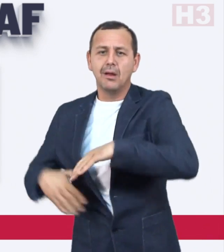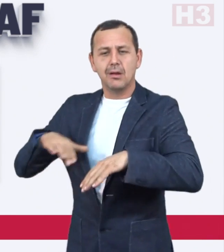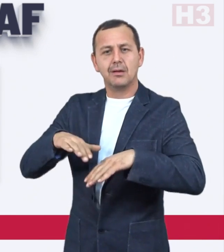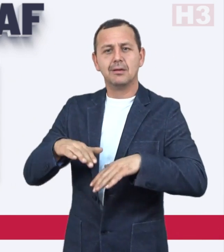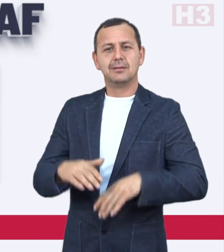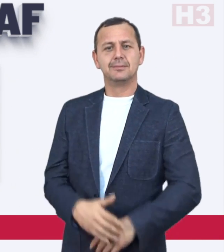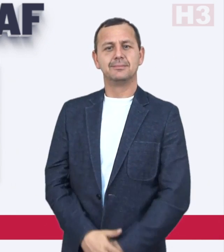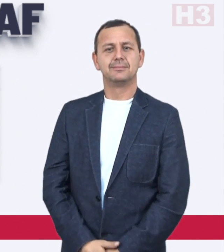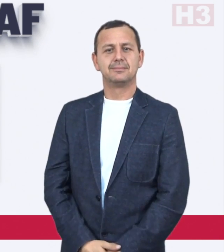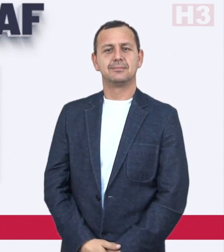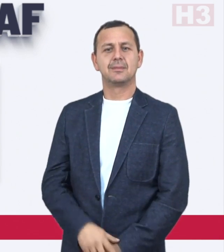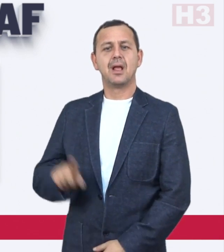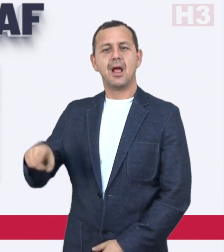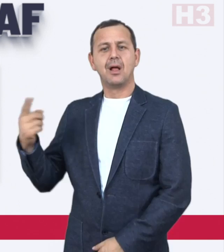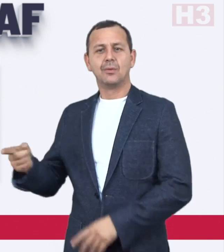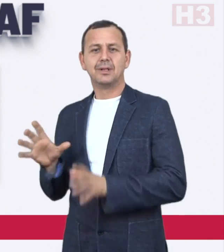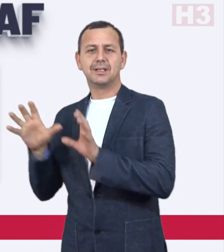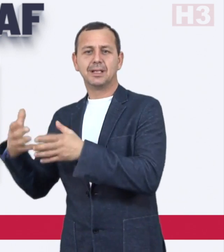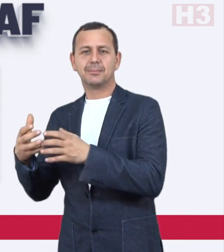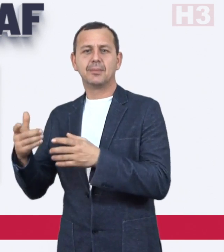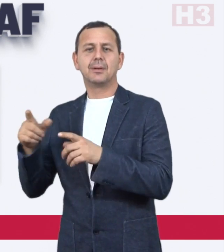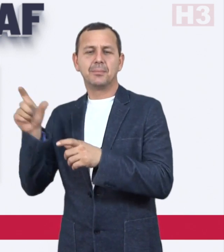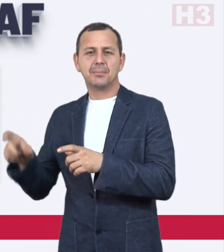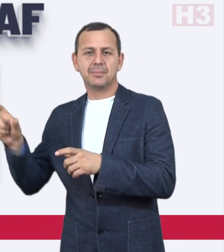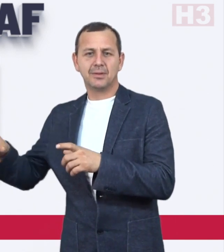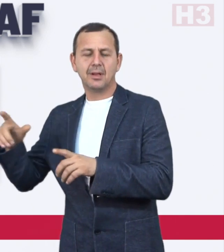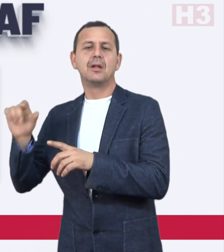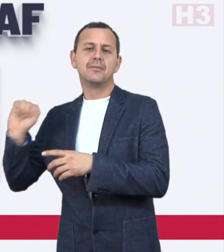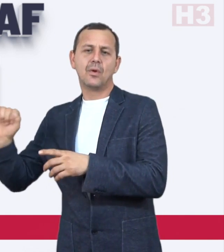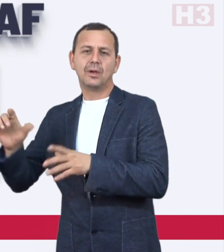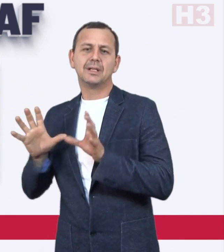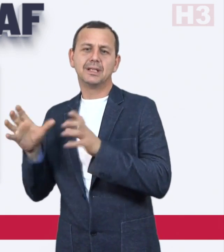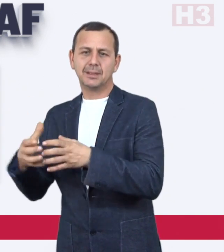to pull you down. Other members on Garcia’s